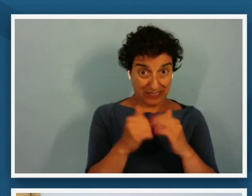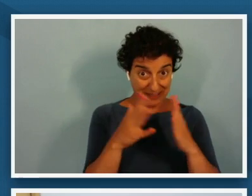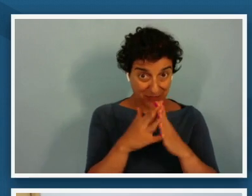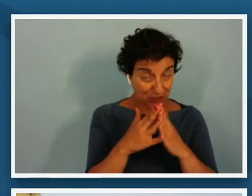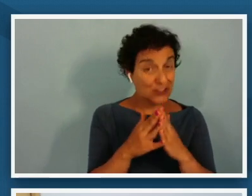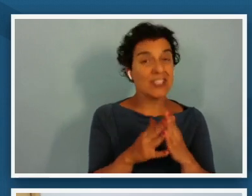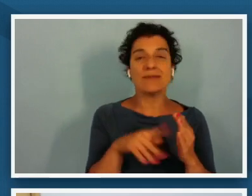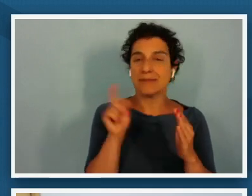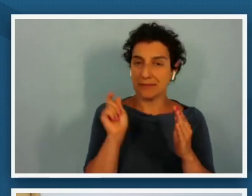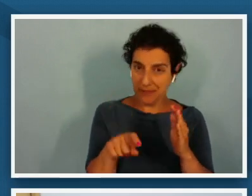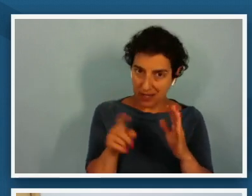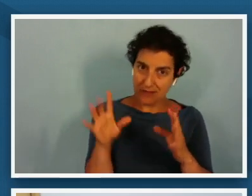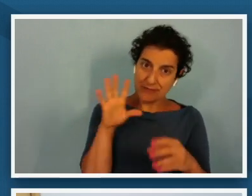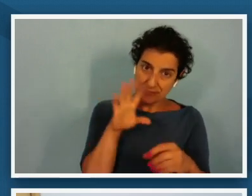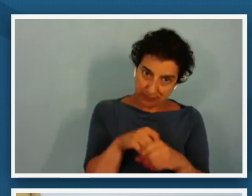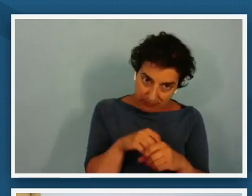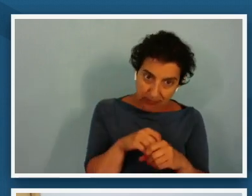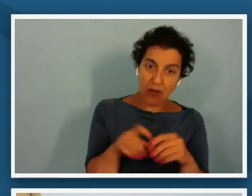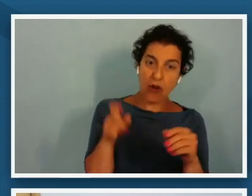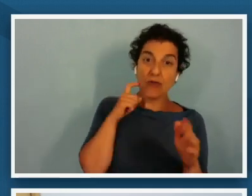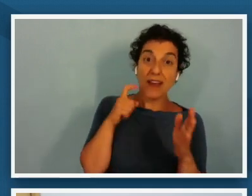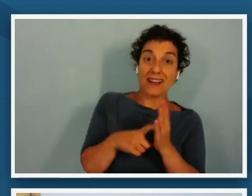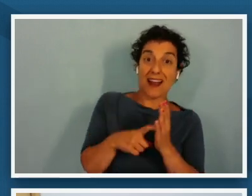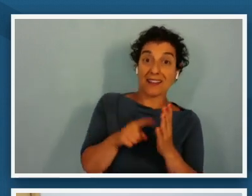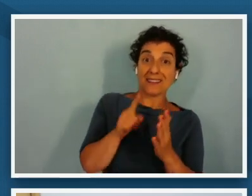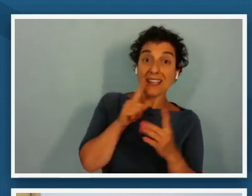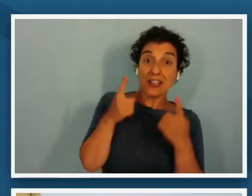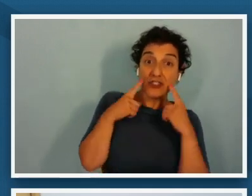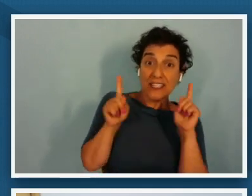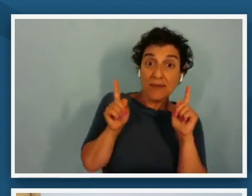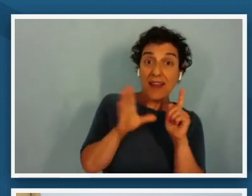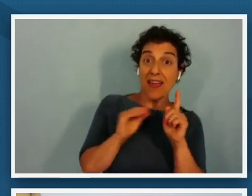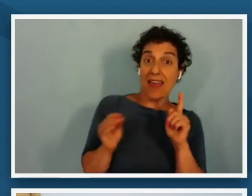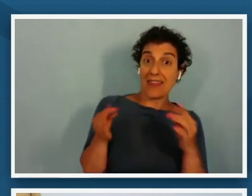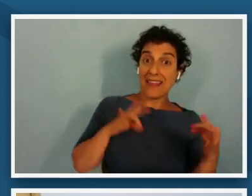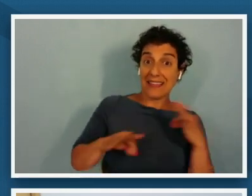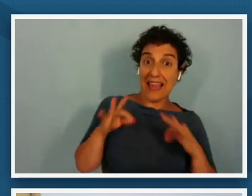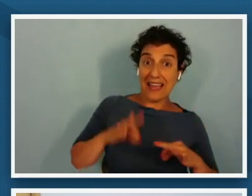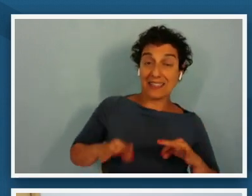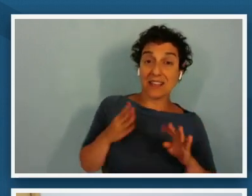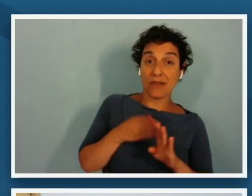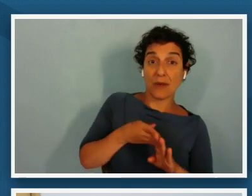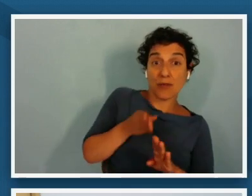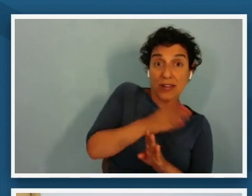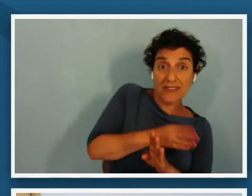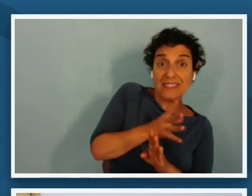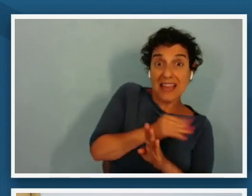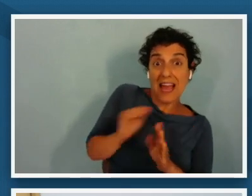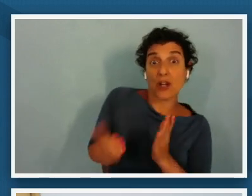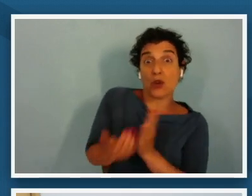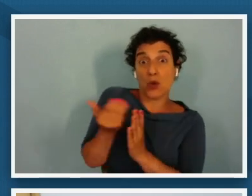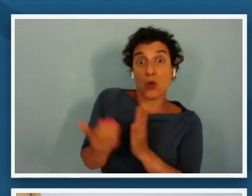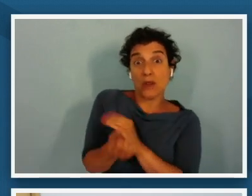recognizing that the achievements and gains of the previously and newly freed